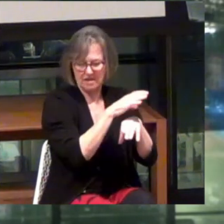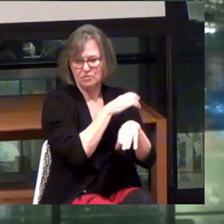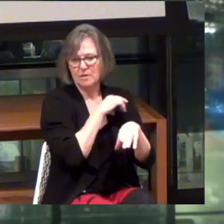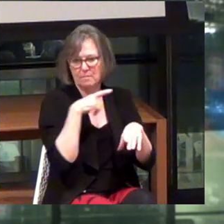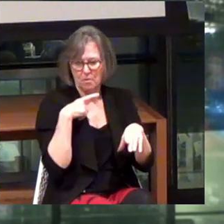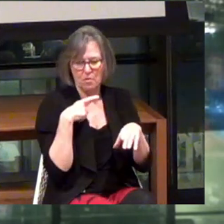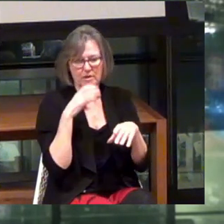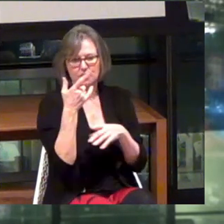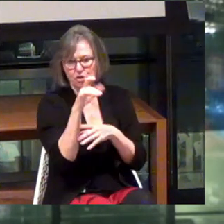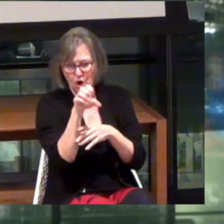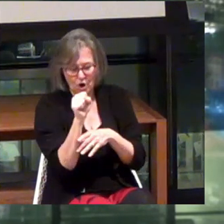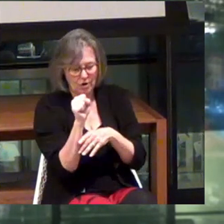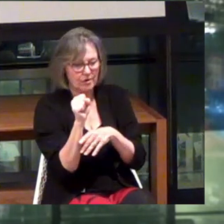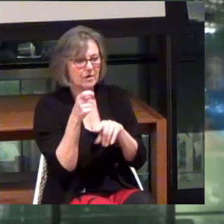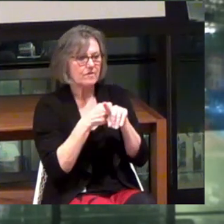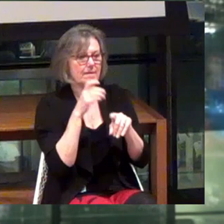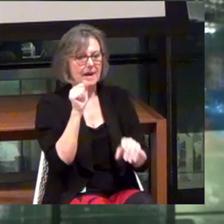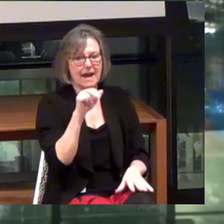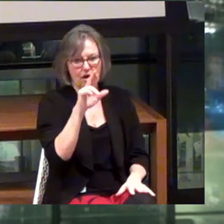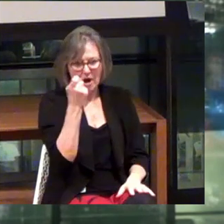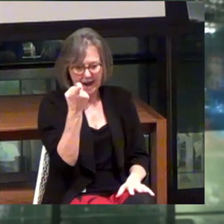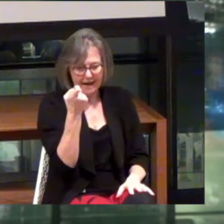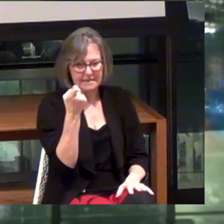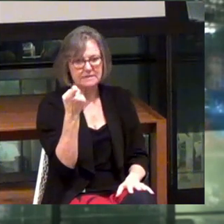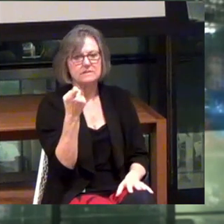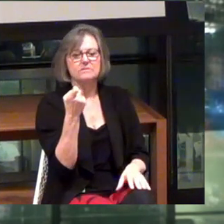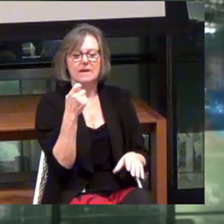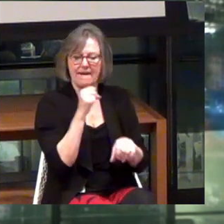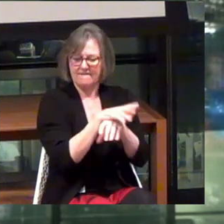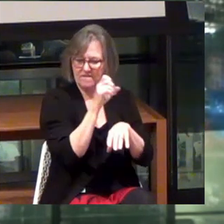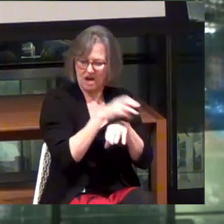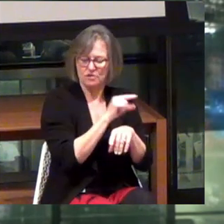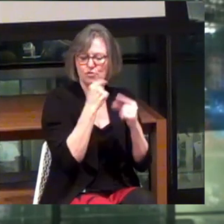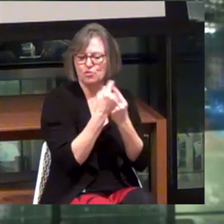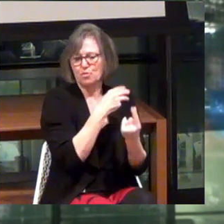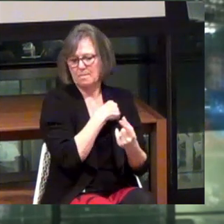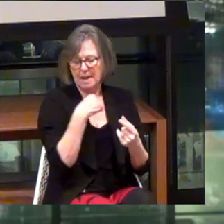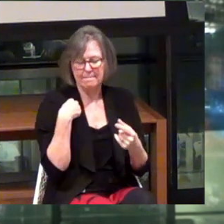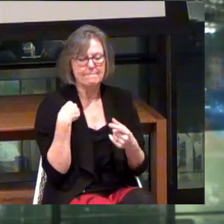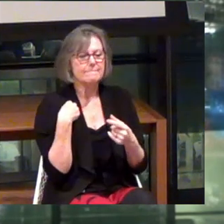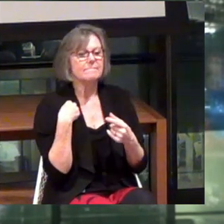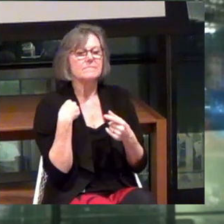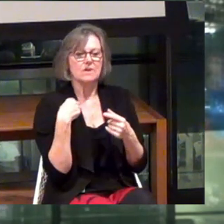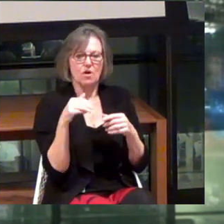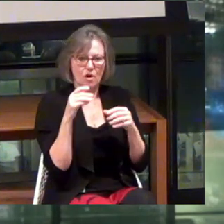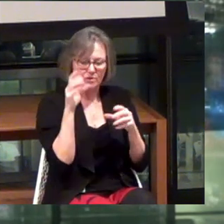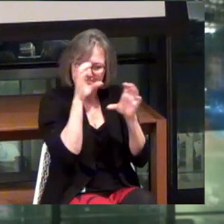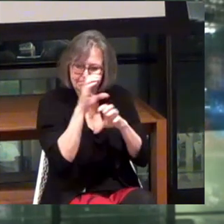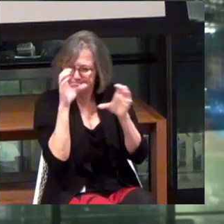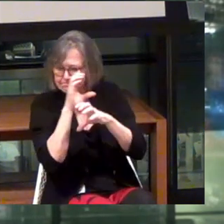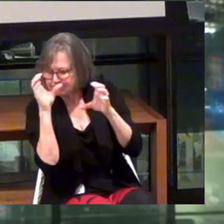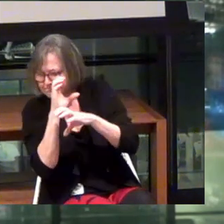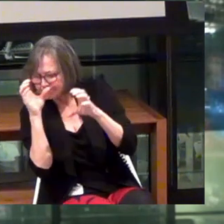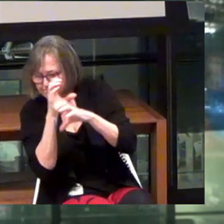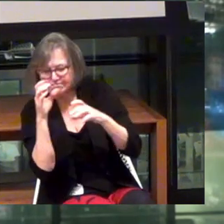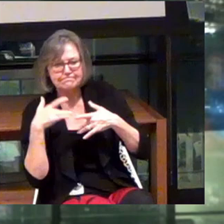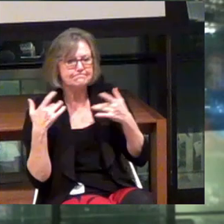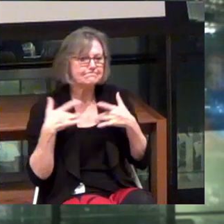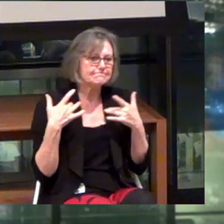And Charles from ARx is one of our advisory group members as well. They're consistently scouring to see kind of what's going on out there.